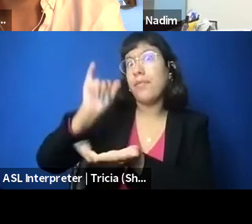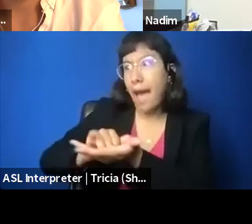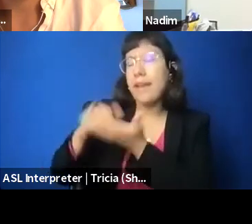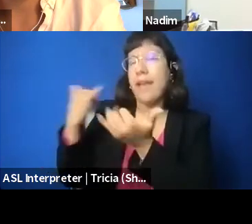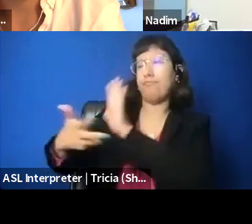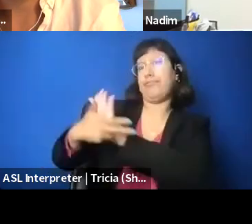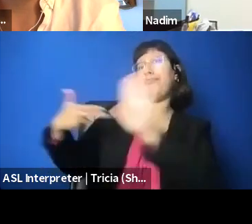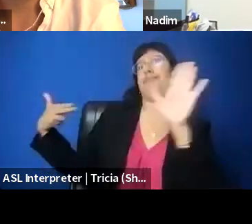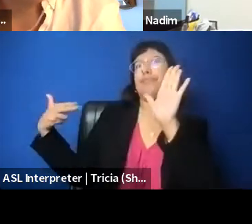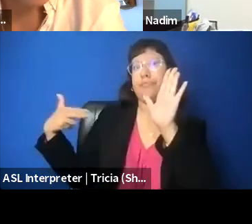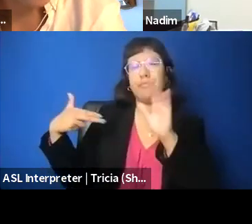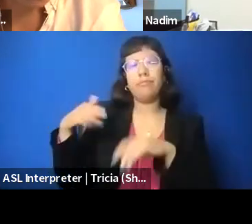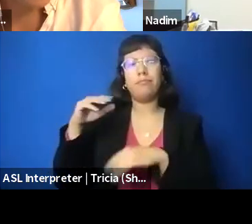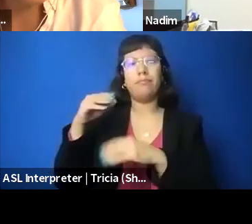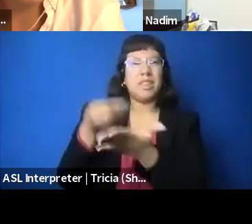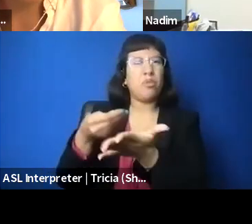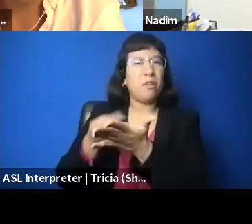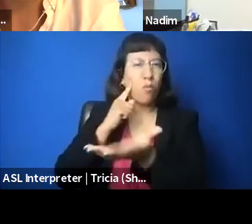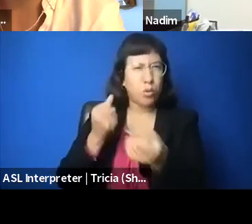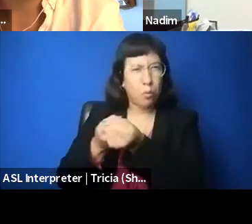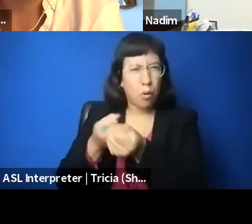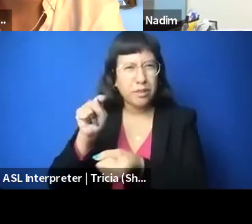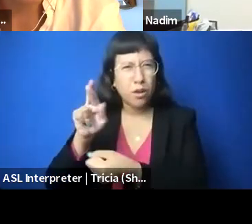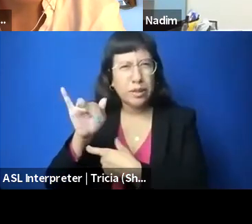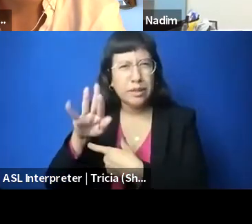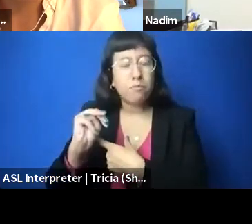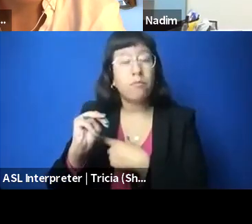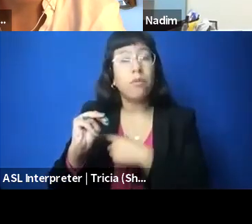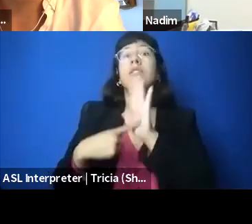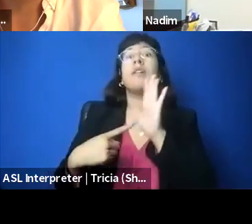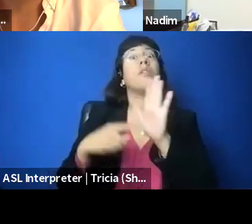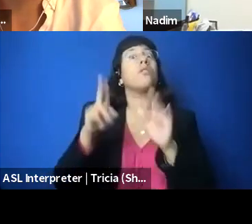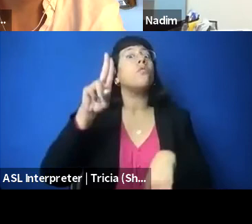where organizations that are designated by the US government as terrorist organizations operate.